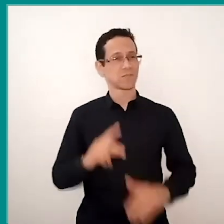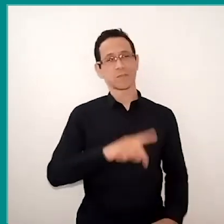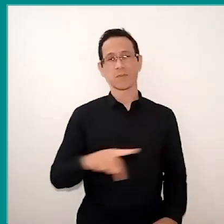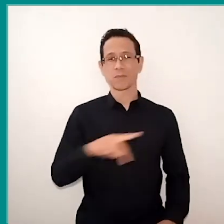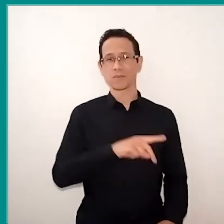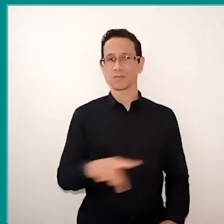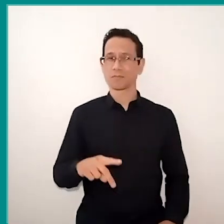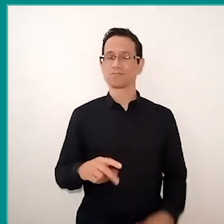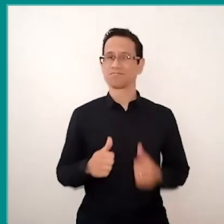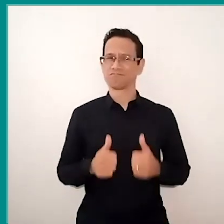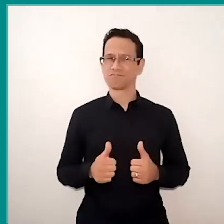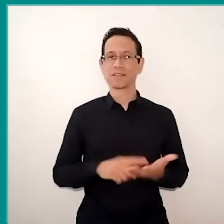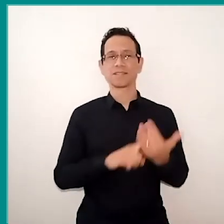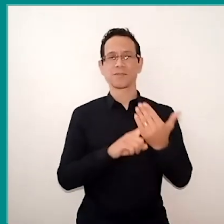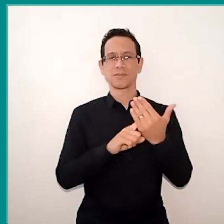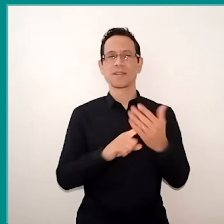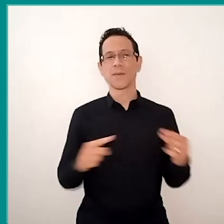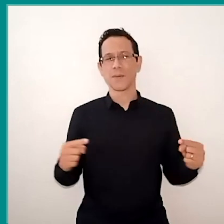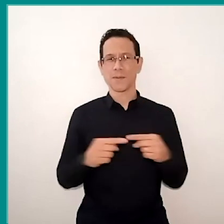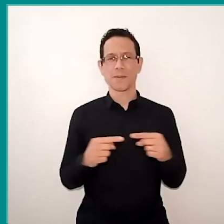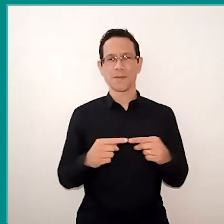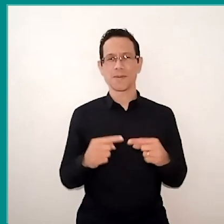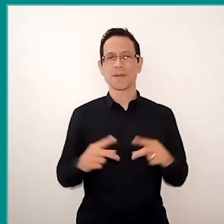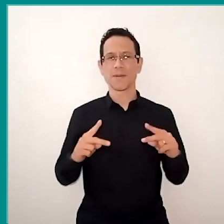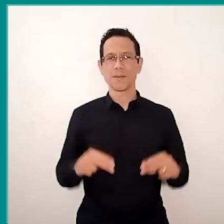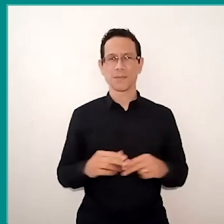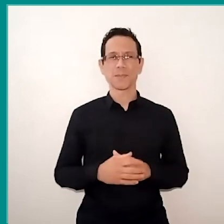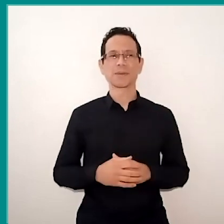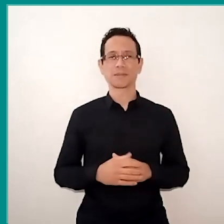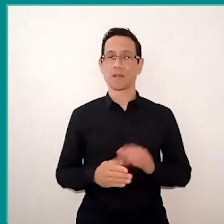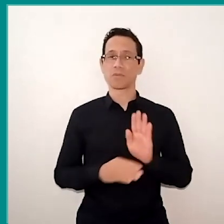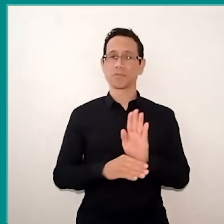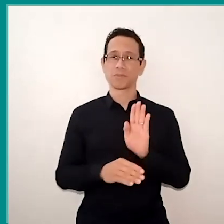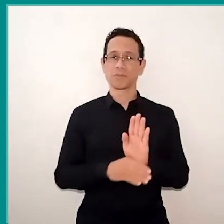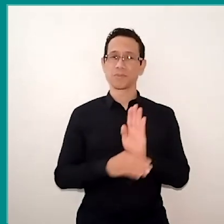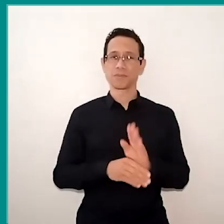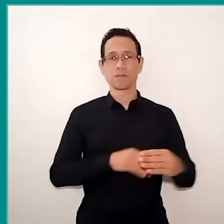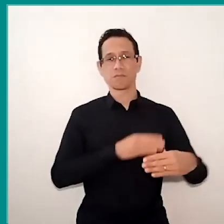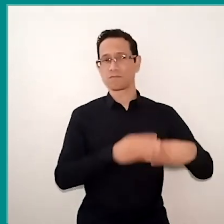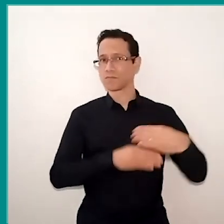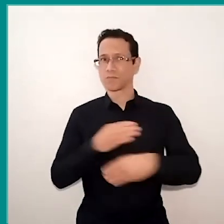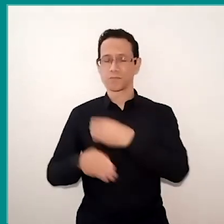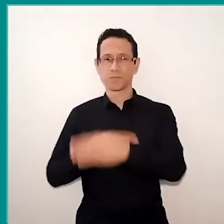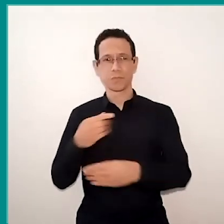Technology enters as an aid to the flow to discuss this flow a few,